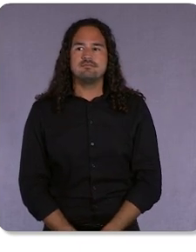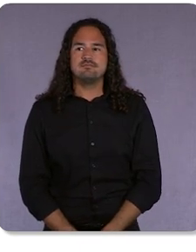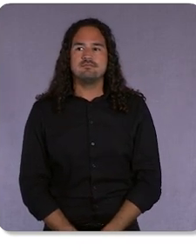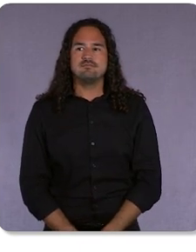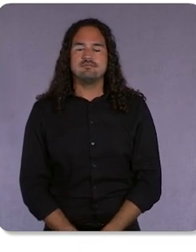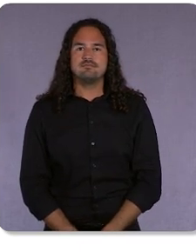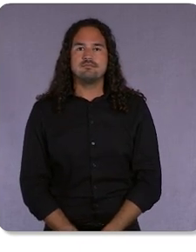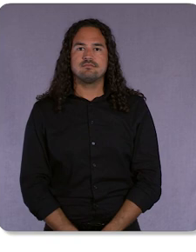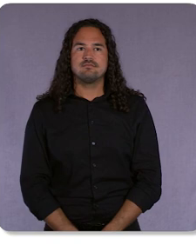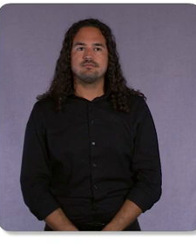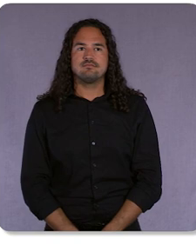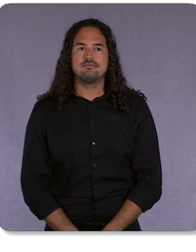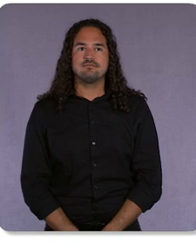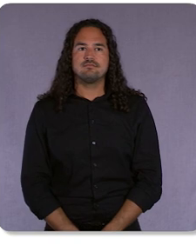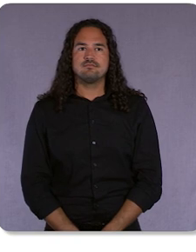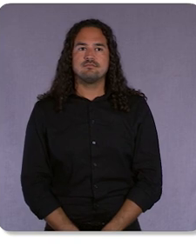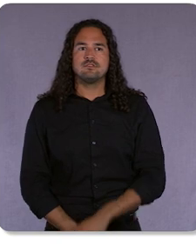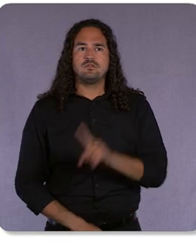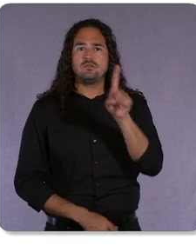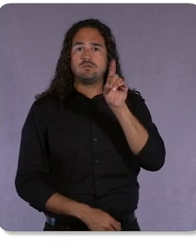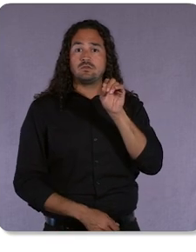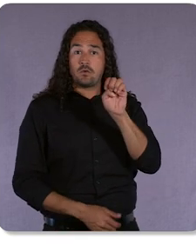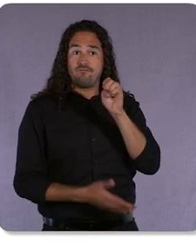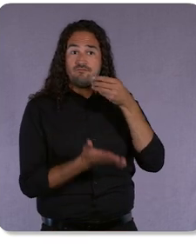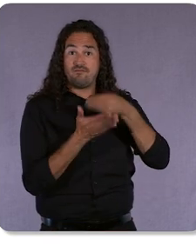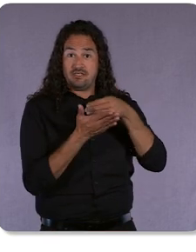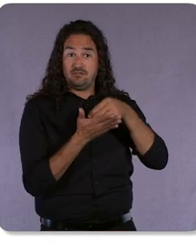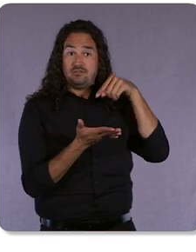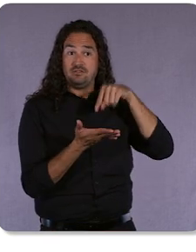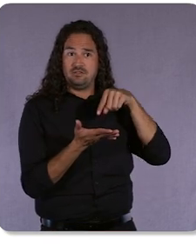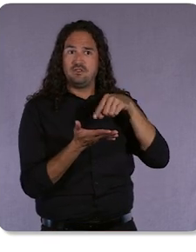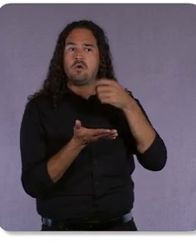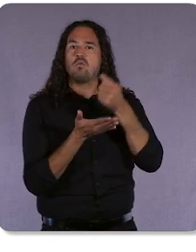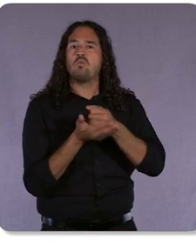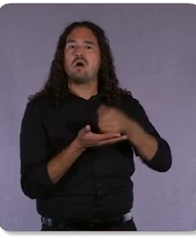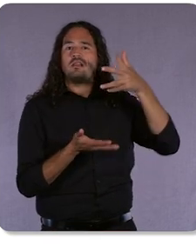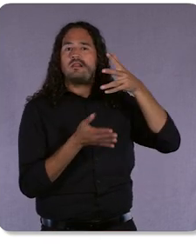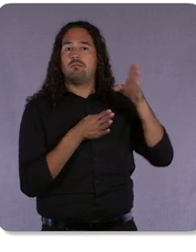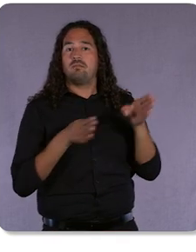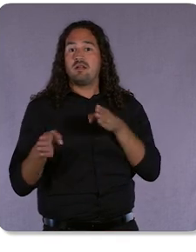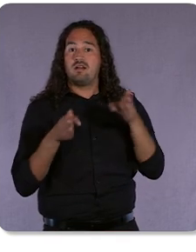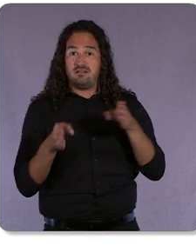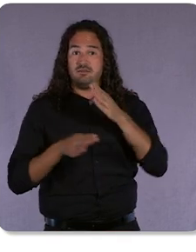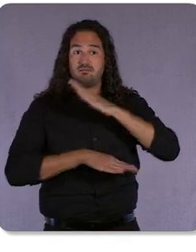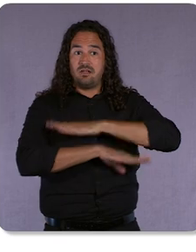So Zoe Financial is a well planning platform where consumers could find, hire and work with